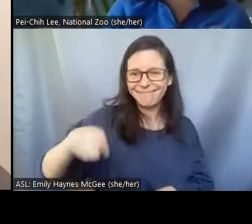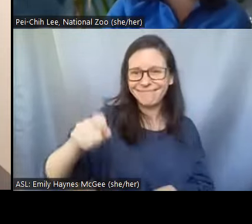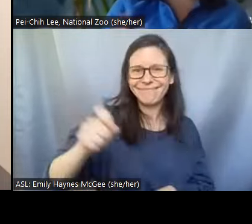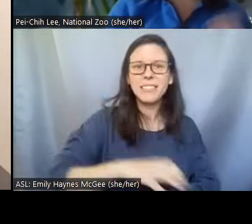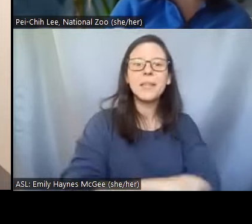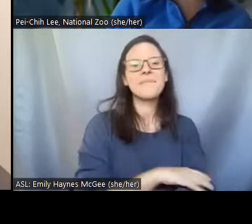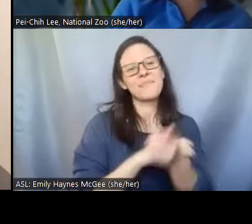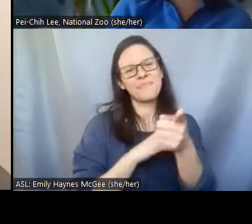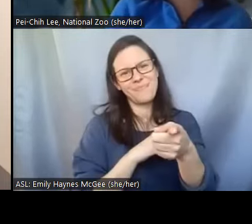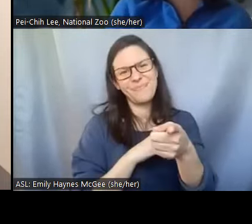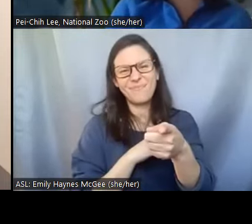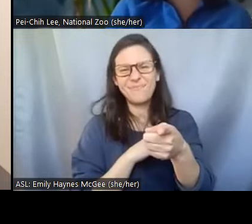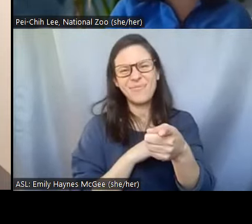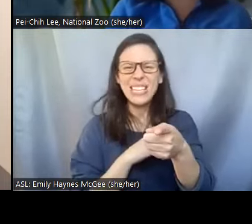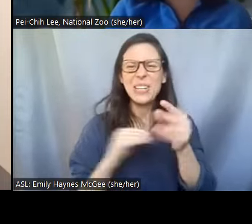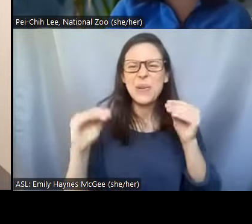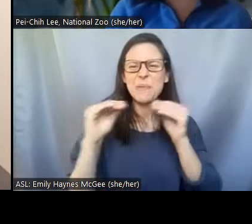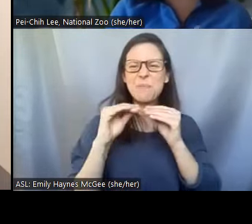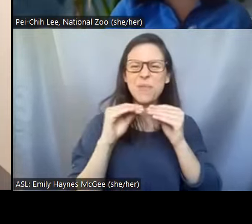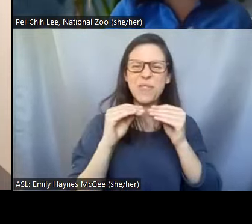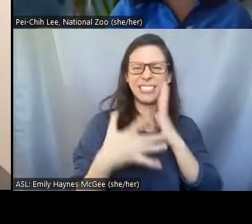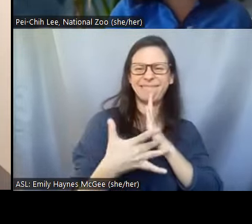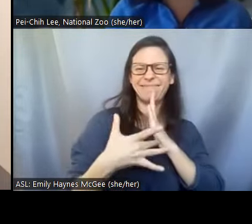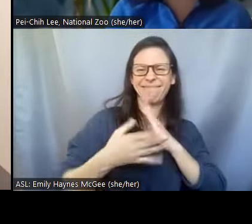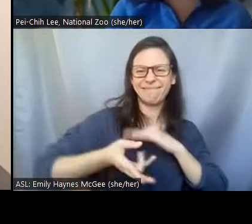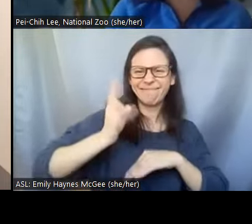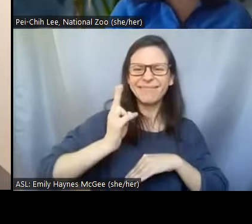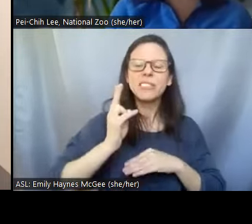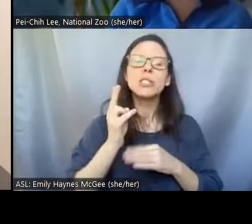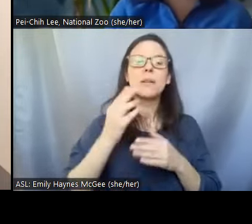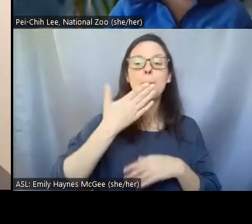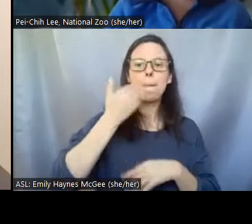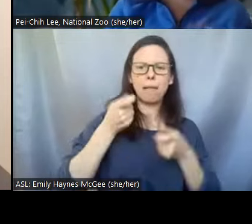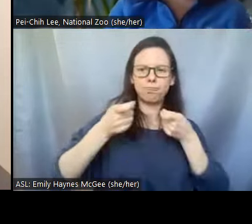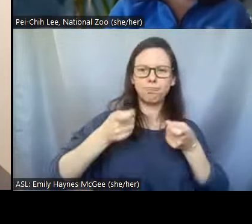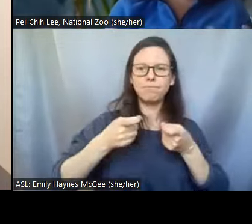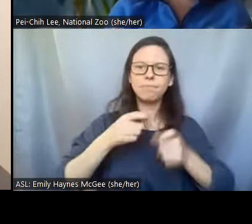we can better control the power and the temperature because you know our goal is to